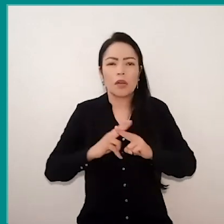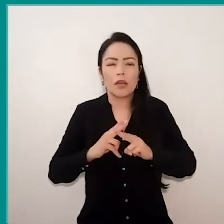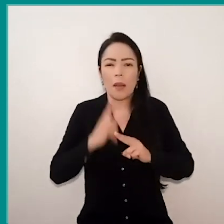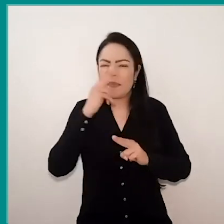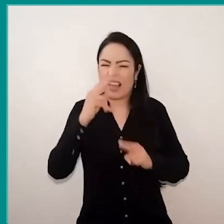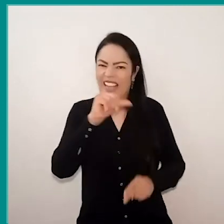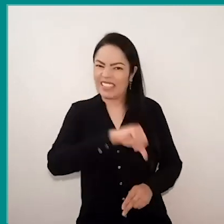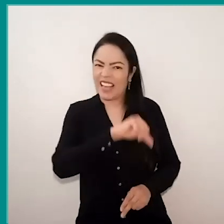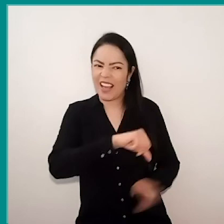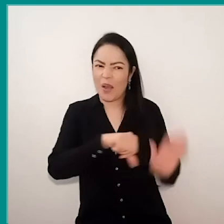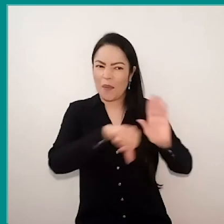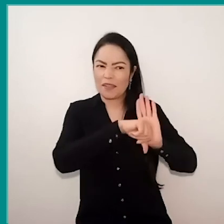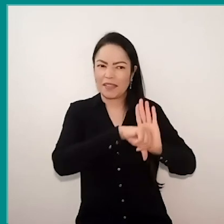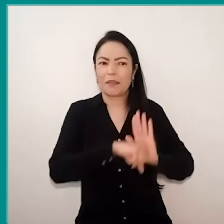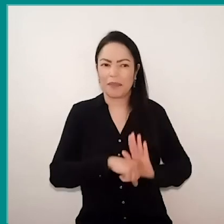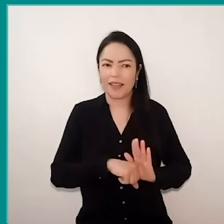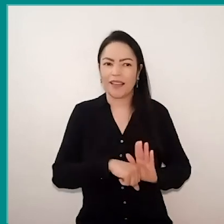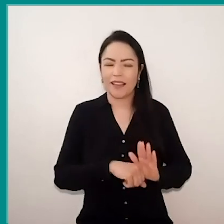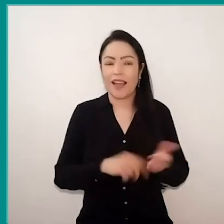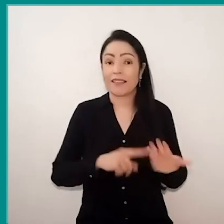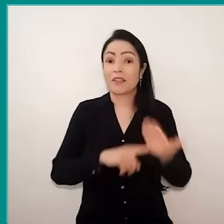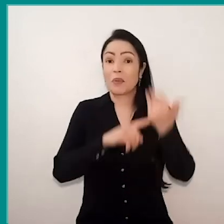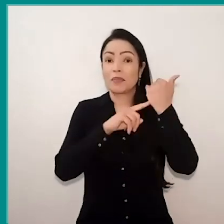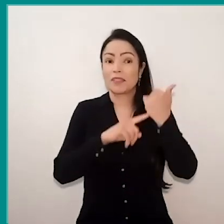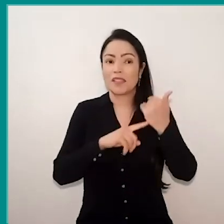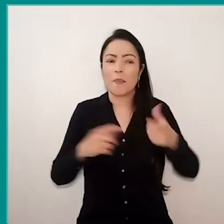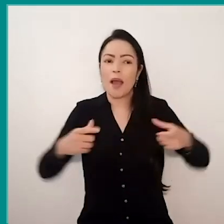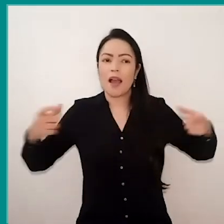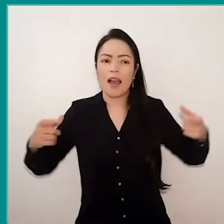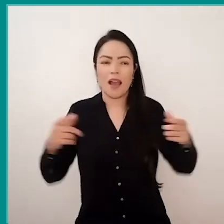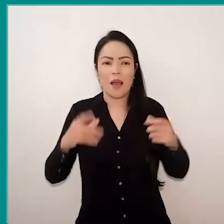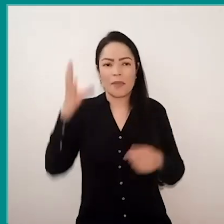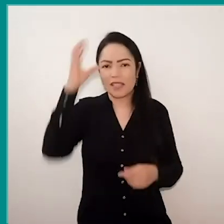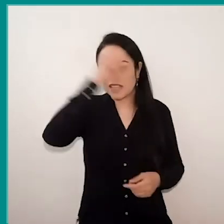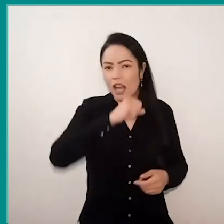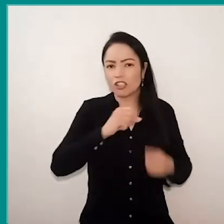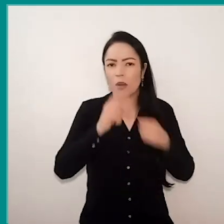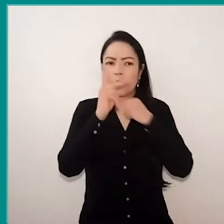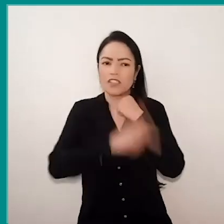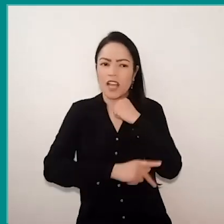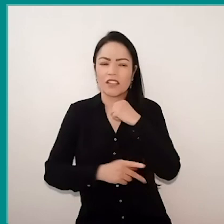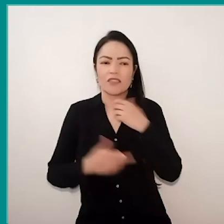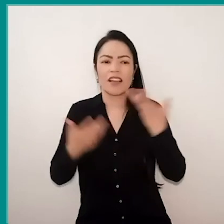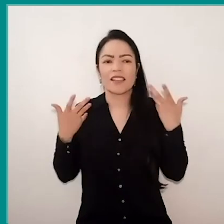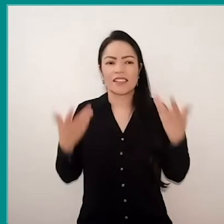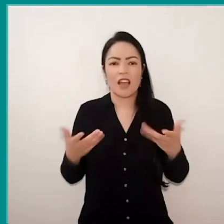not necessarily to enlarge the learn process or as part of an intentional project and with centrality.